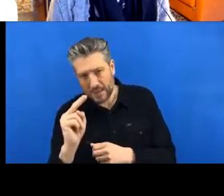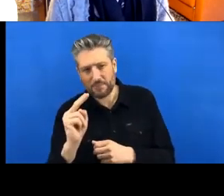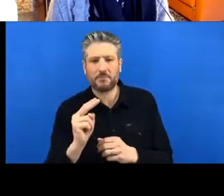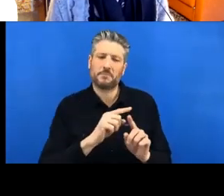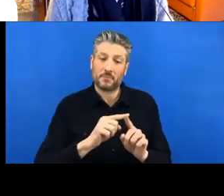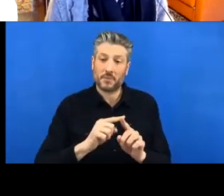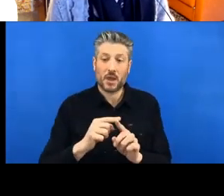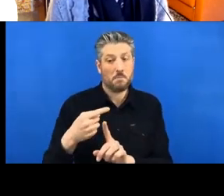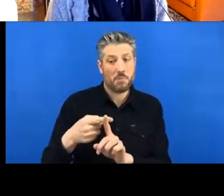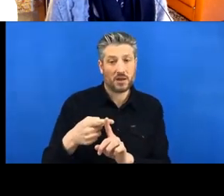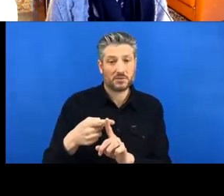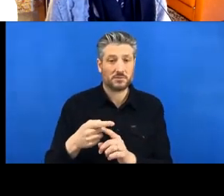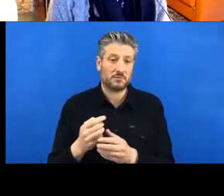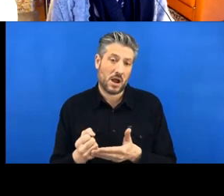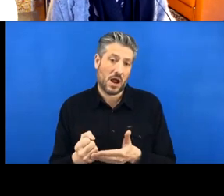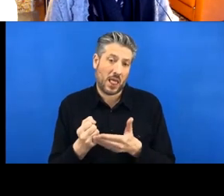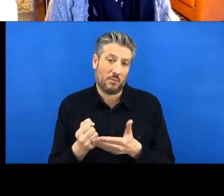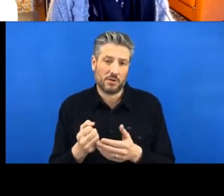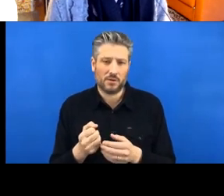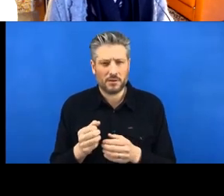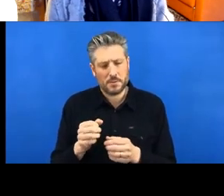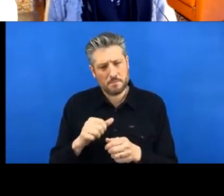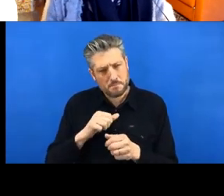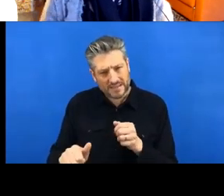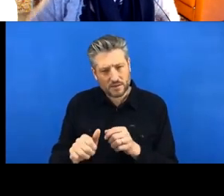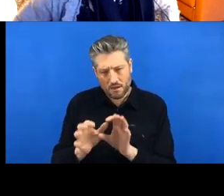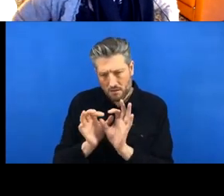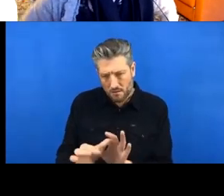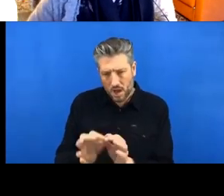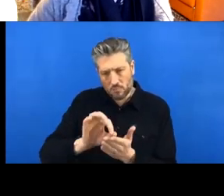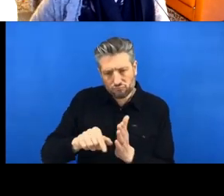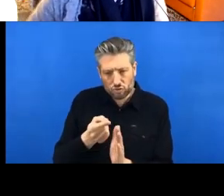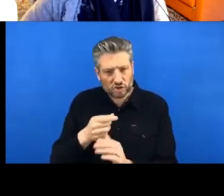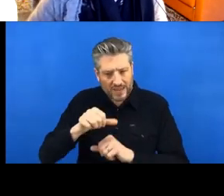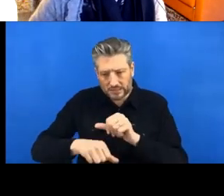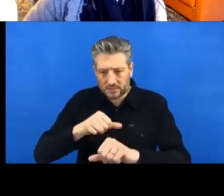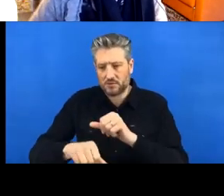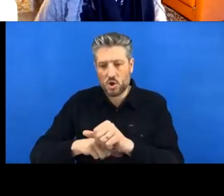help you have a much more project-oriented workflow. So while we're doing this workshop, I’m going to encourage you